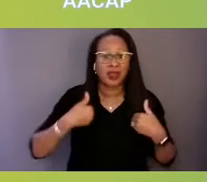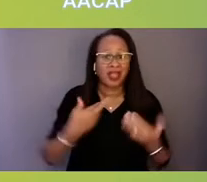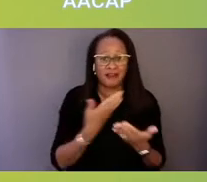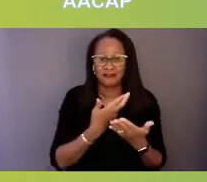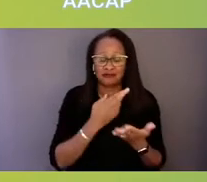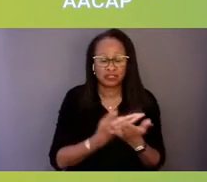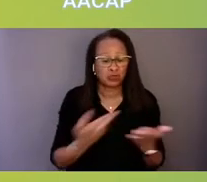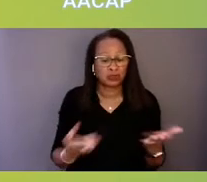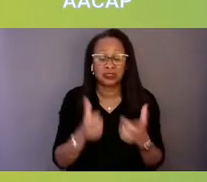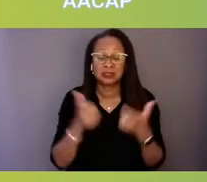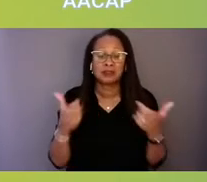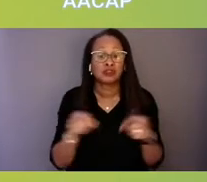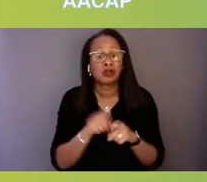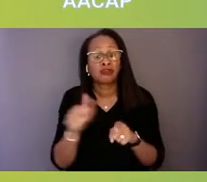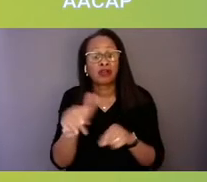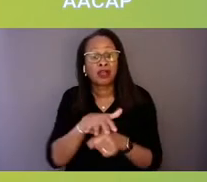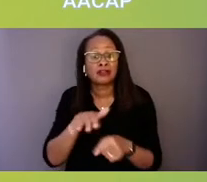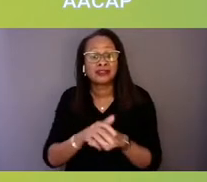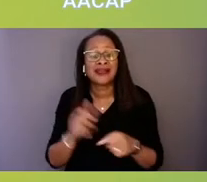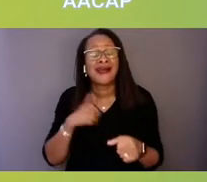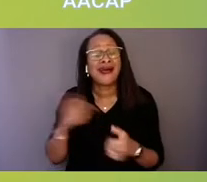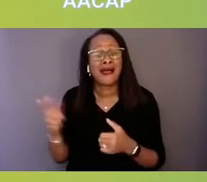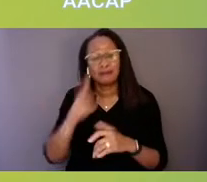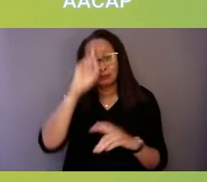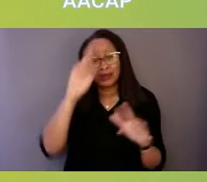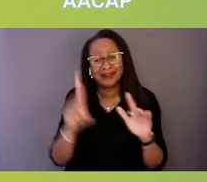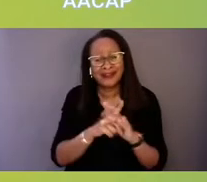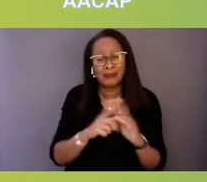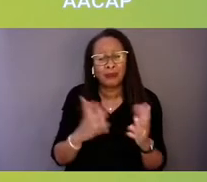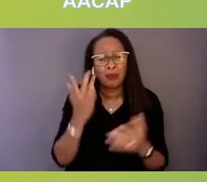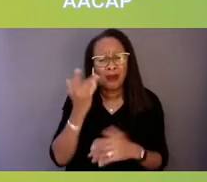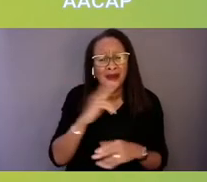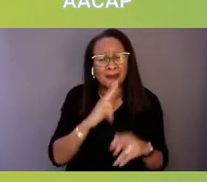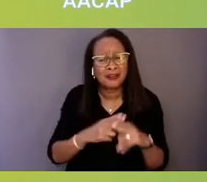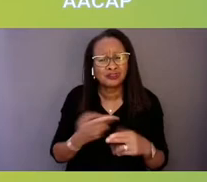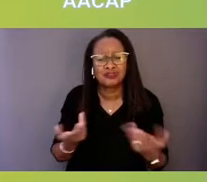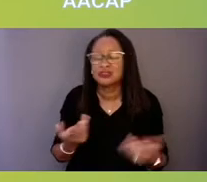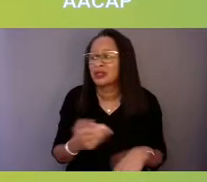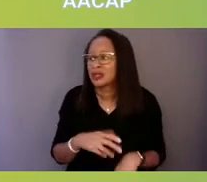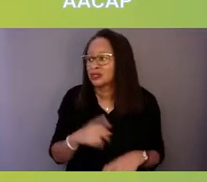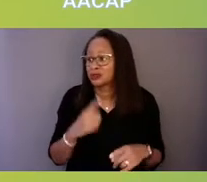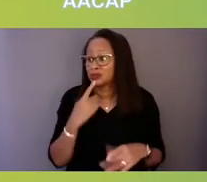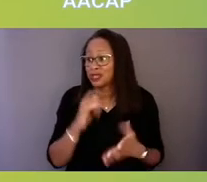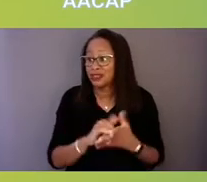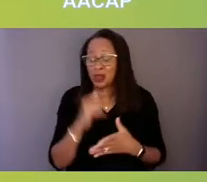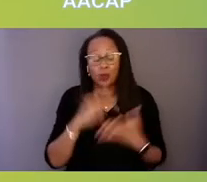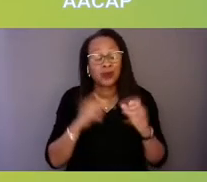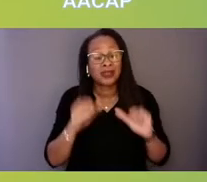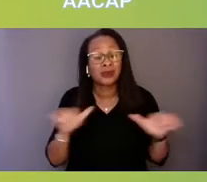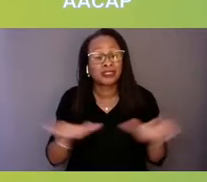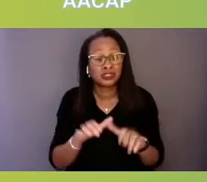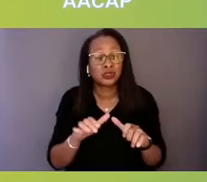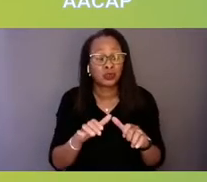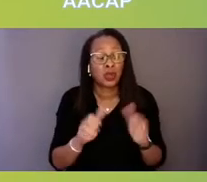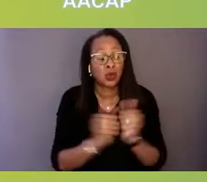So I'm bringing those up to say that what can we do legislatively to ensure there is safety?